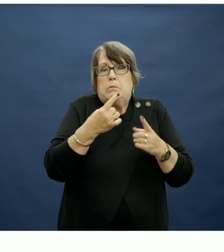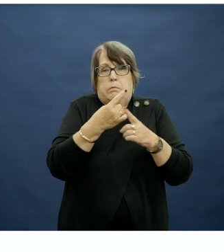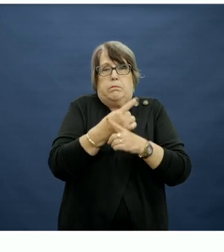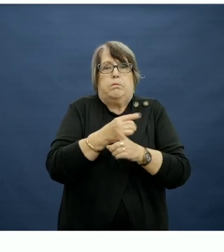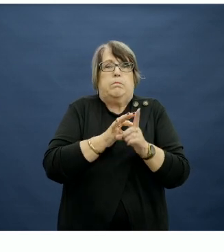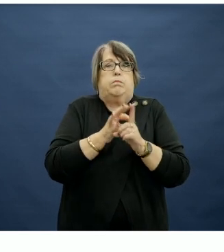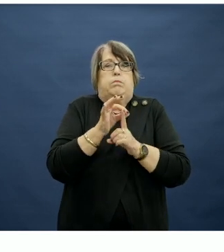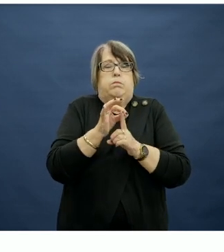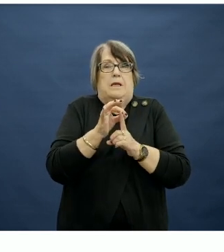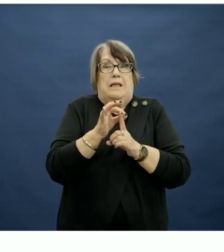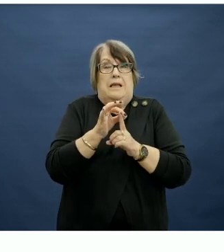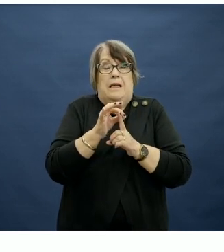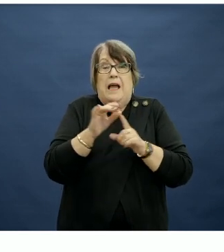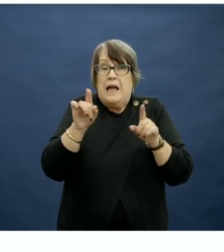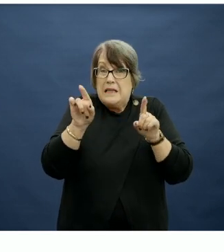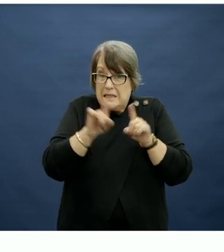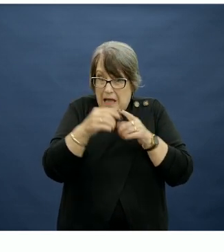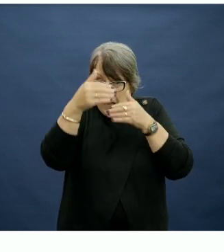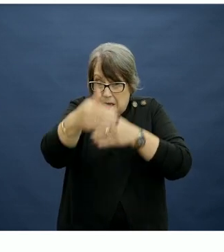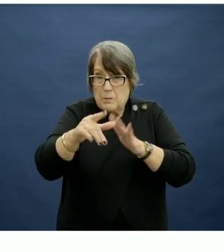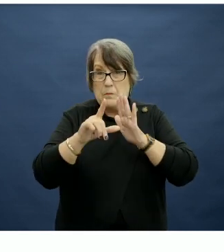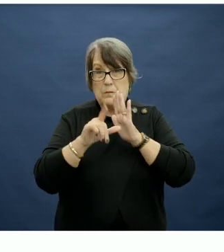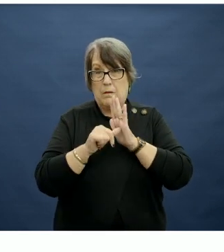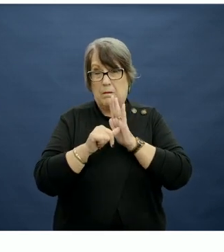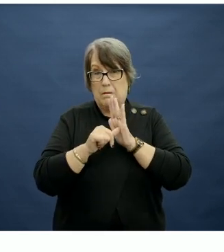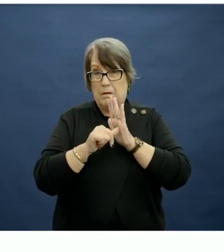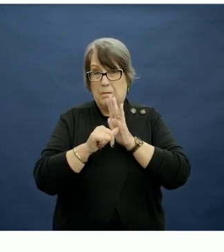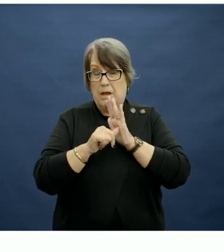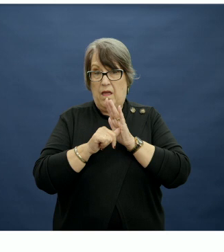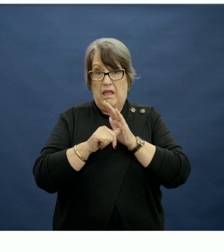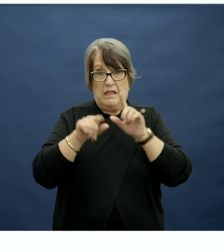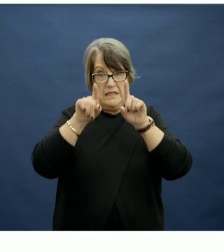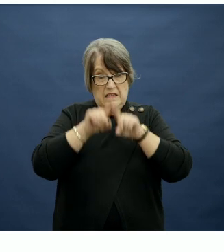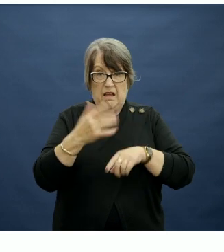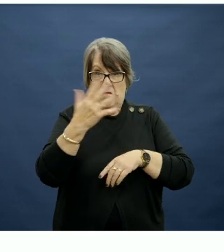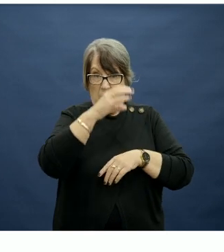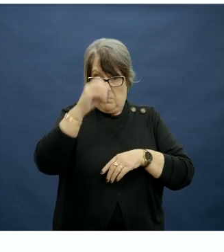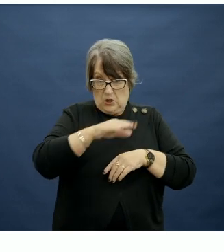And over the similar period of time, that sort of static 5% of children meeting vegetable